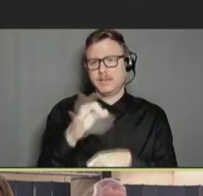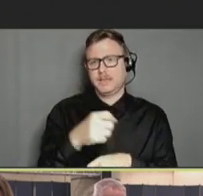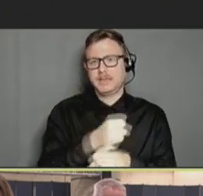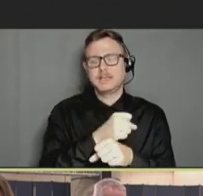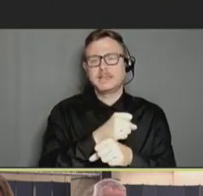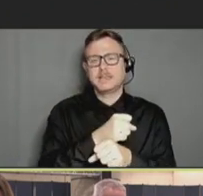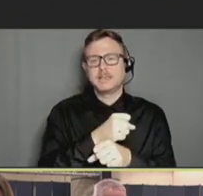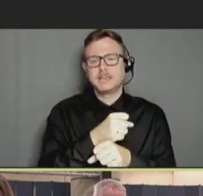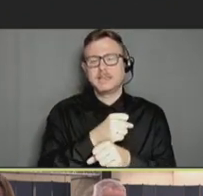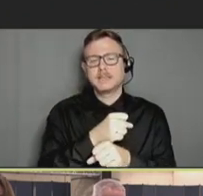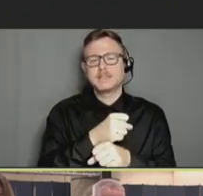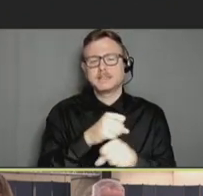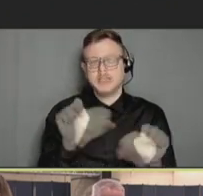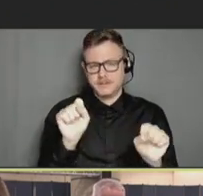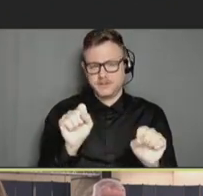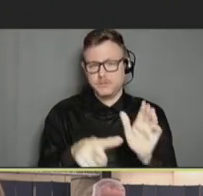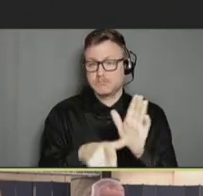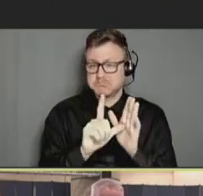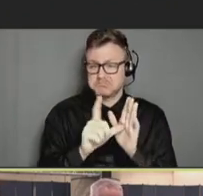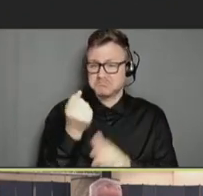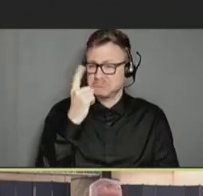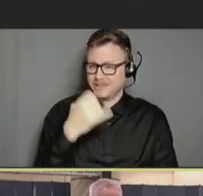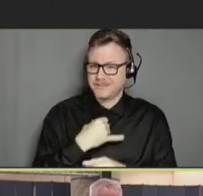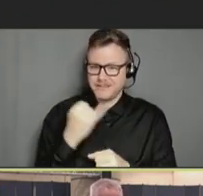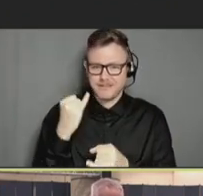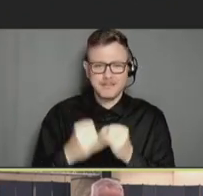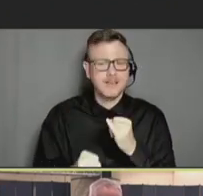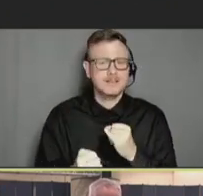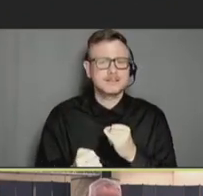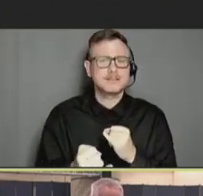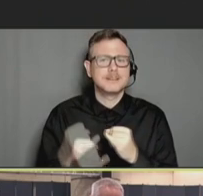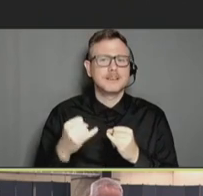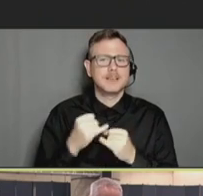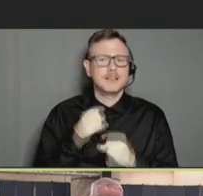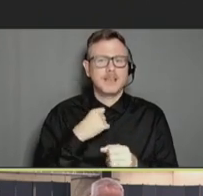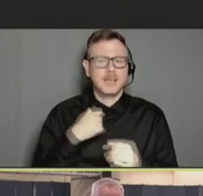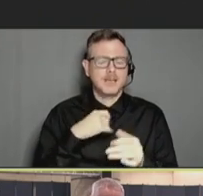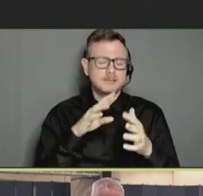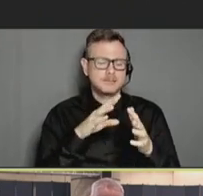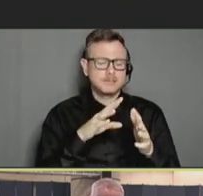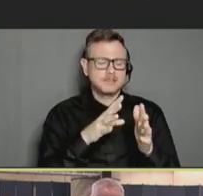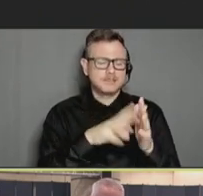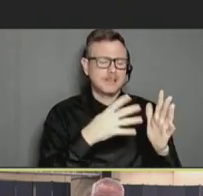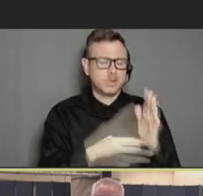review. This will be the last of our scheduled regular review of COVID-19 vaccine safety,